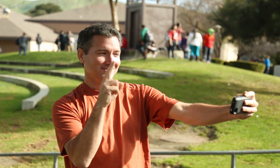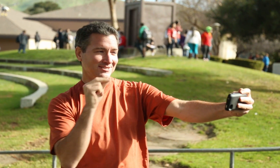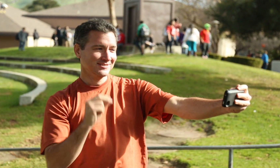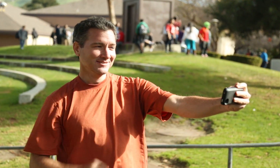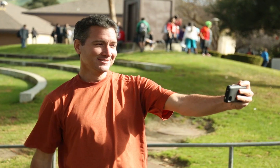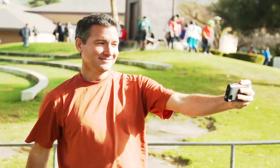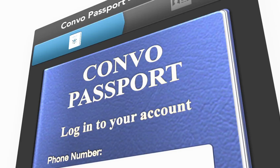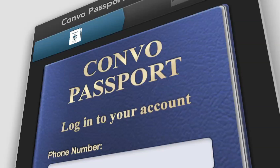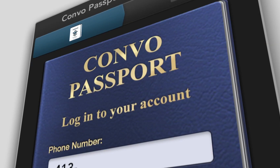Thanks, Convo!